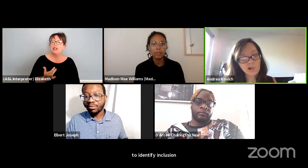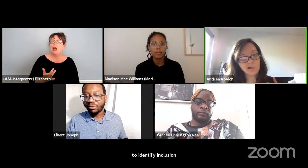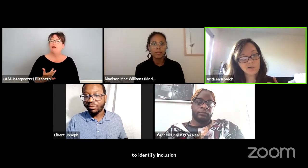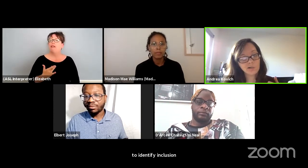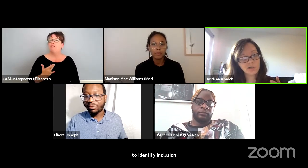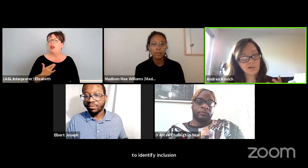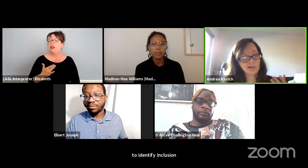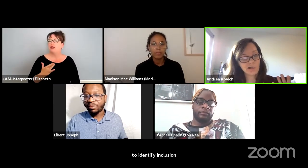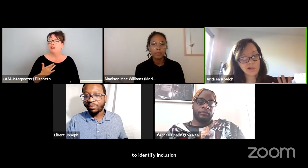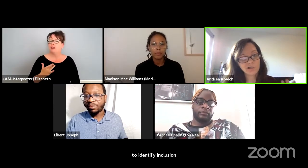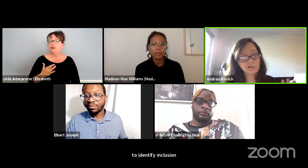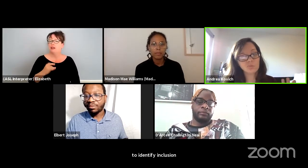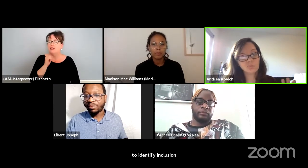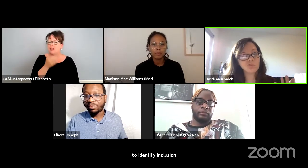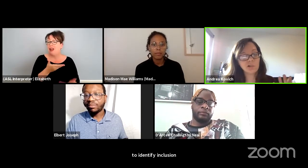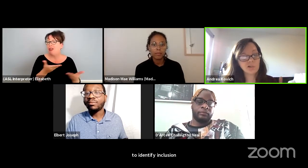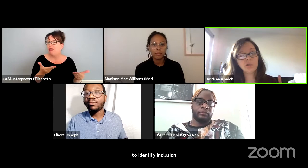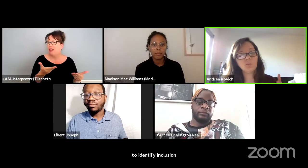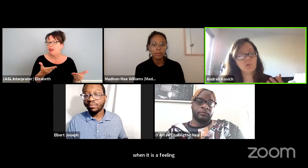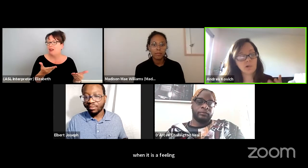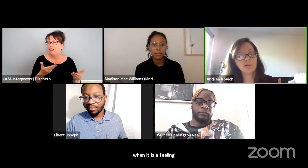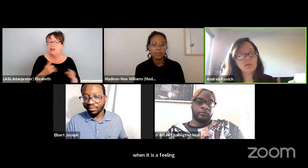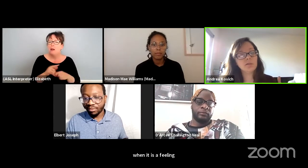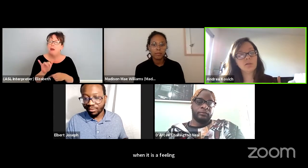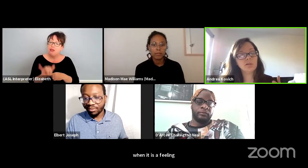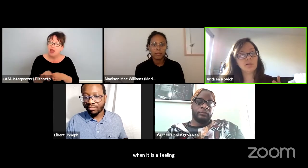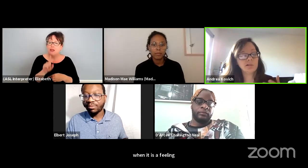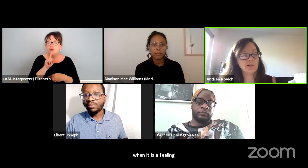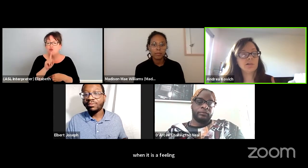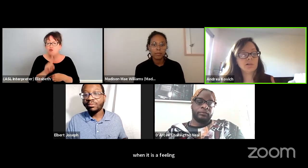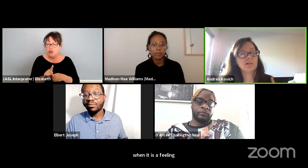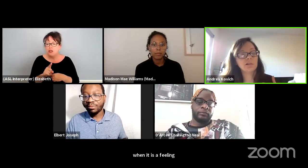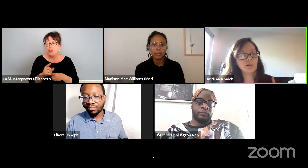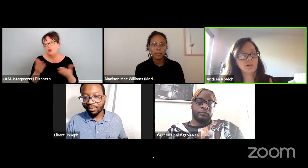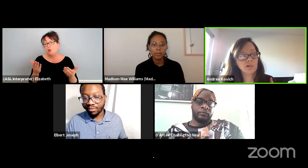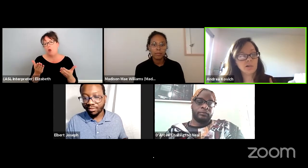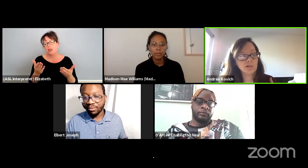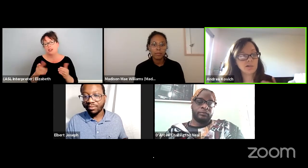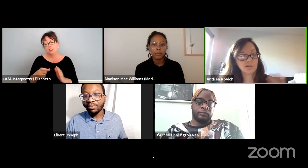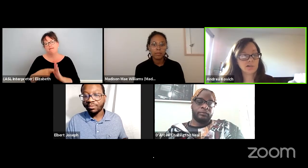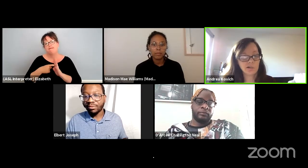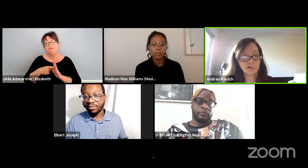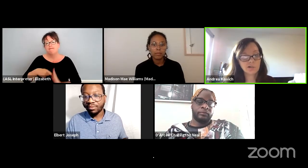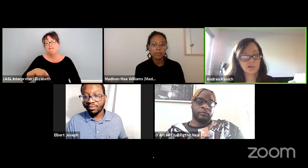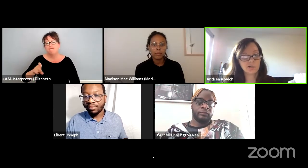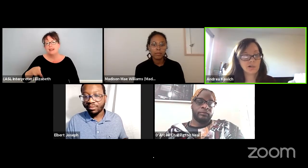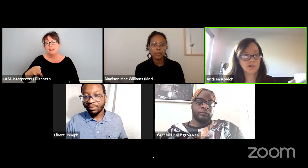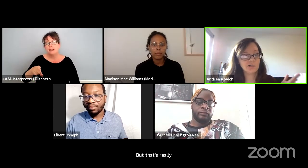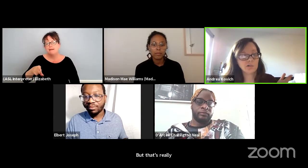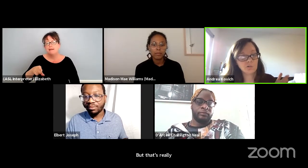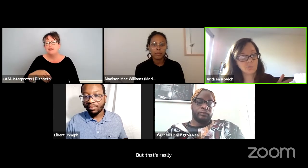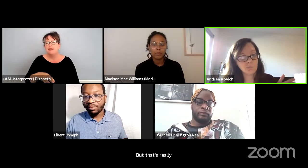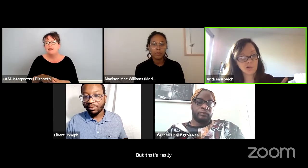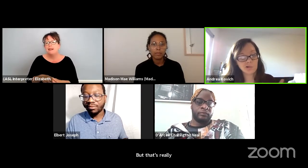but that's really what is necessary. It's necessary to do more